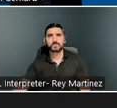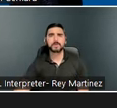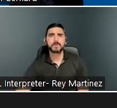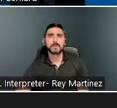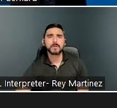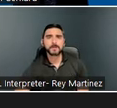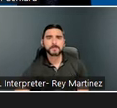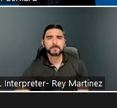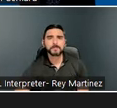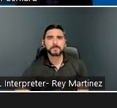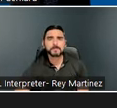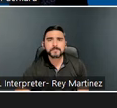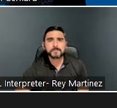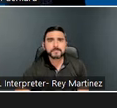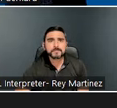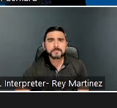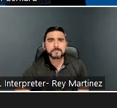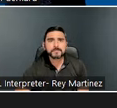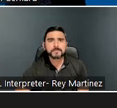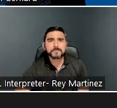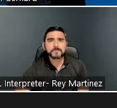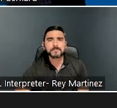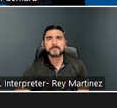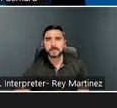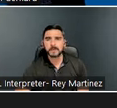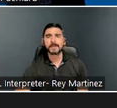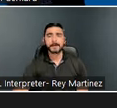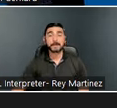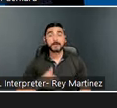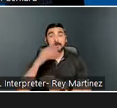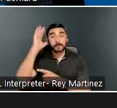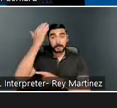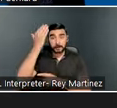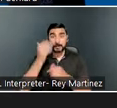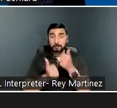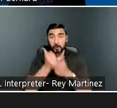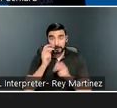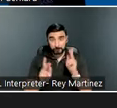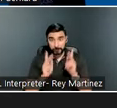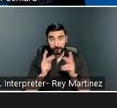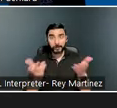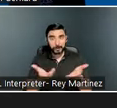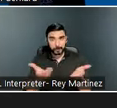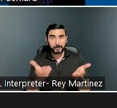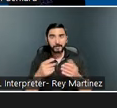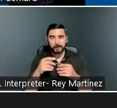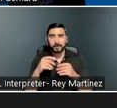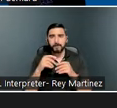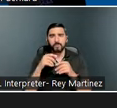Ok, let’s see here. It looks like the majority of people on the call are from organizations that